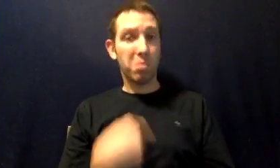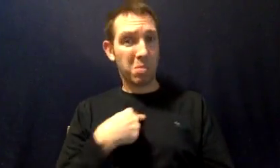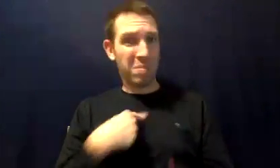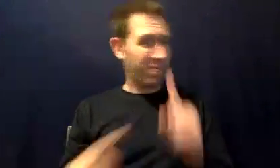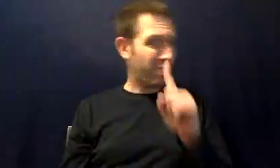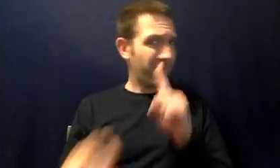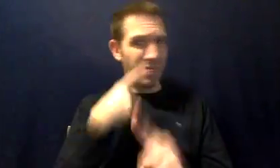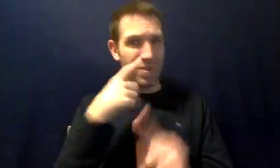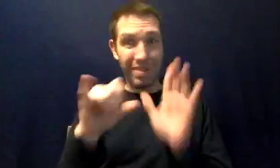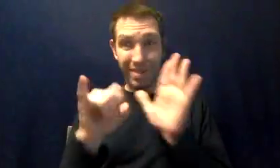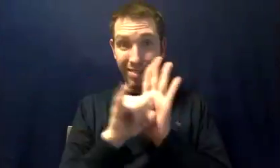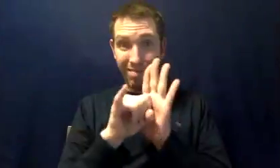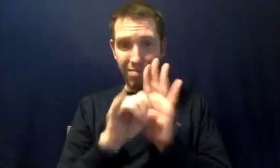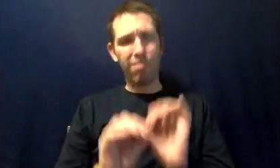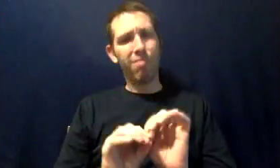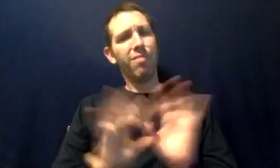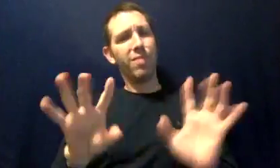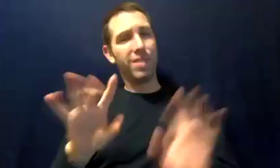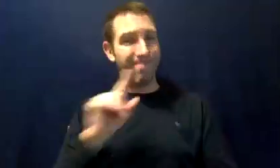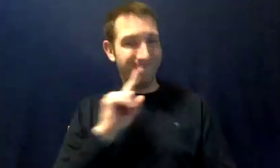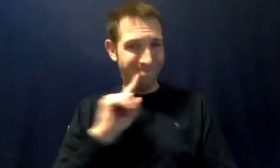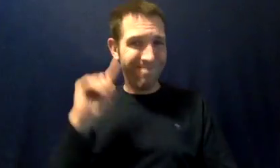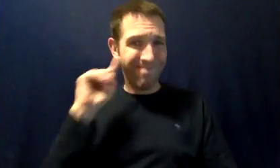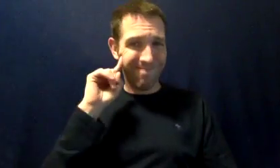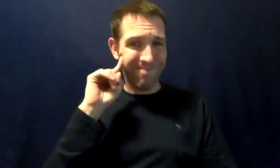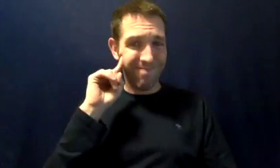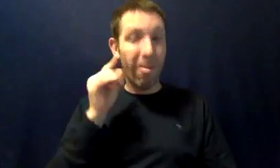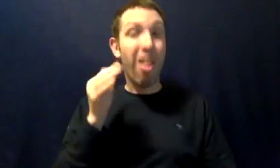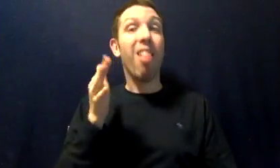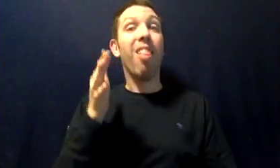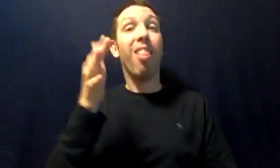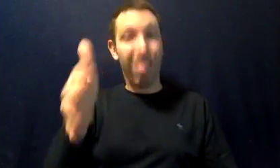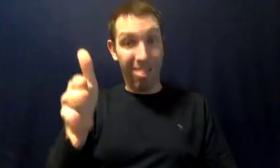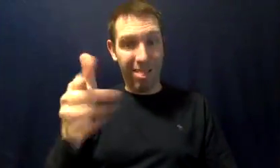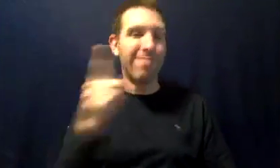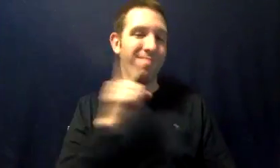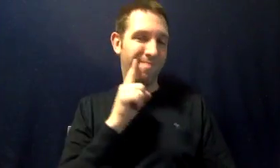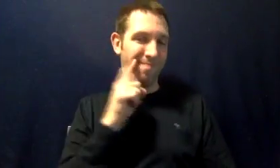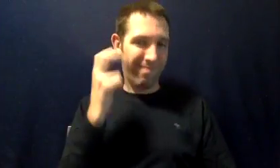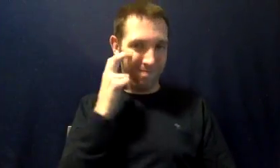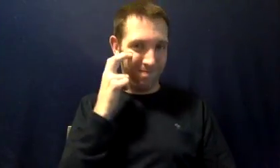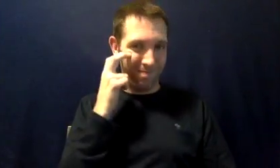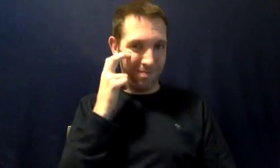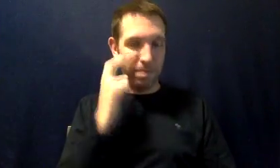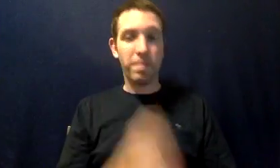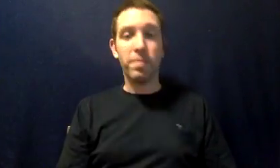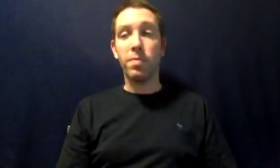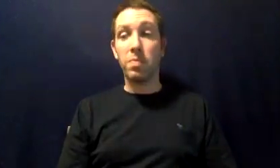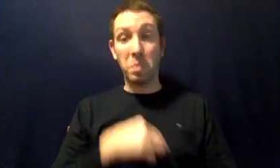Obviously, my primary identity is that I am Deaf and now Deafblind.